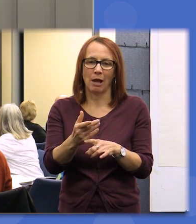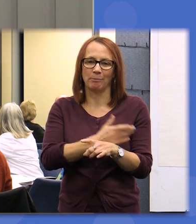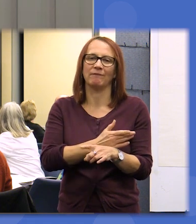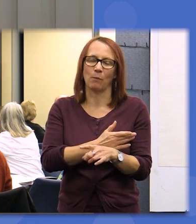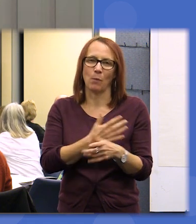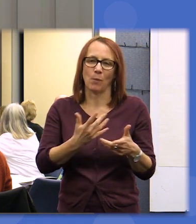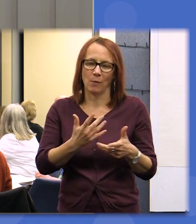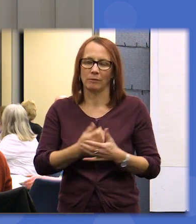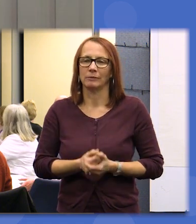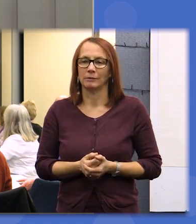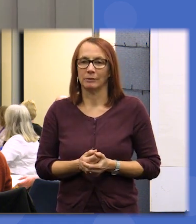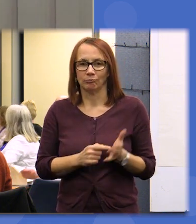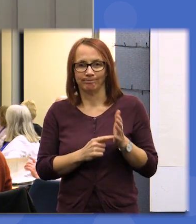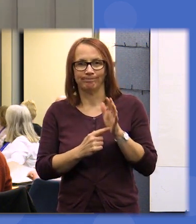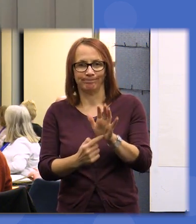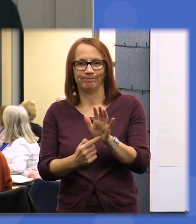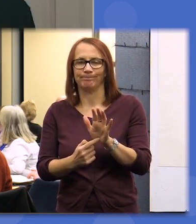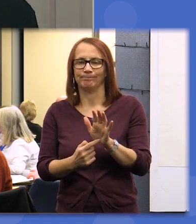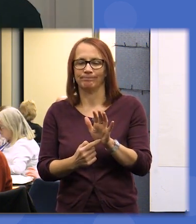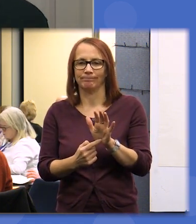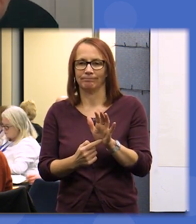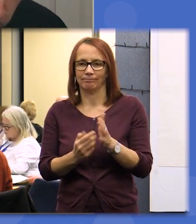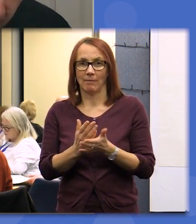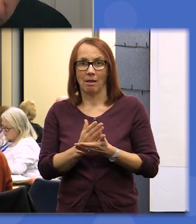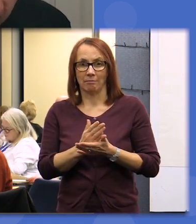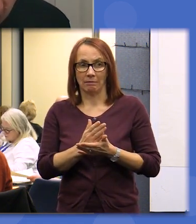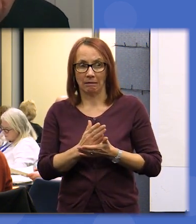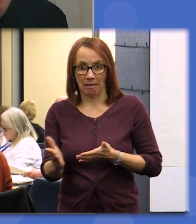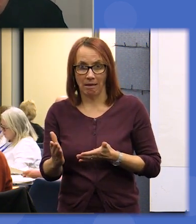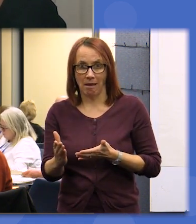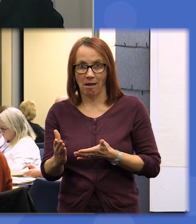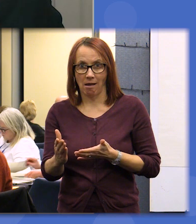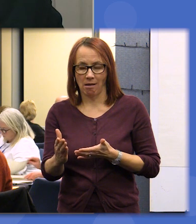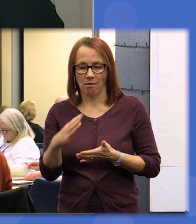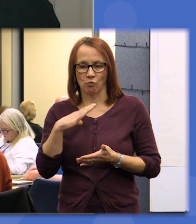show you the results there was a very clear thing that you want to talk about